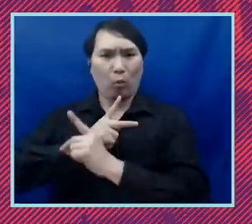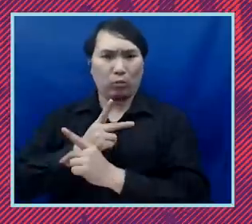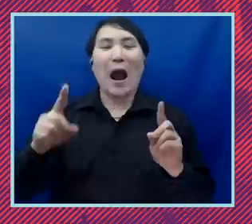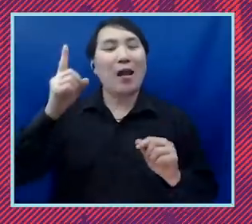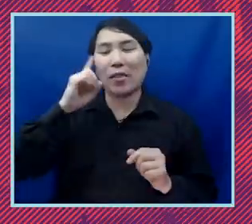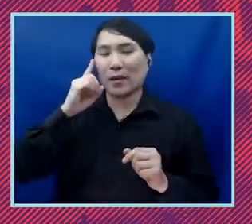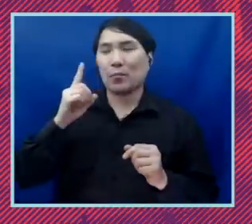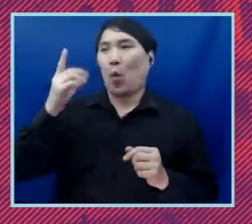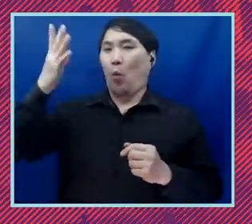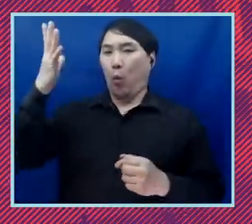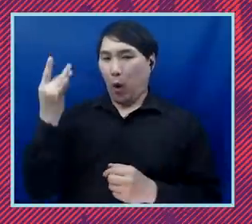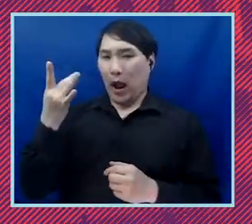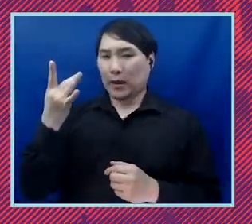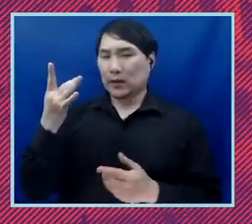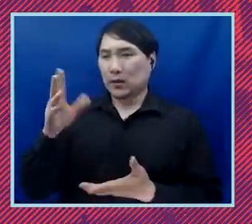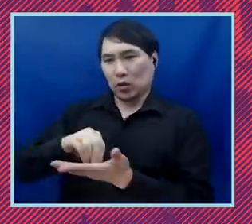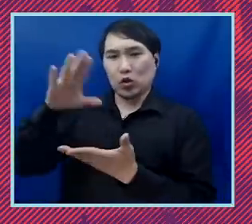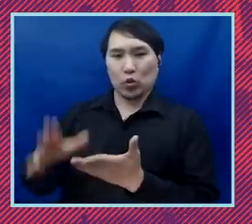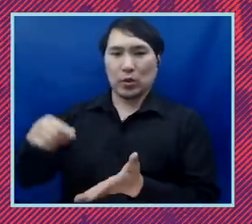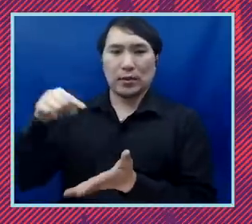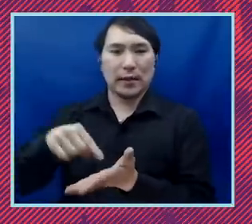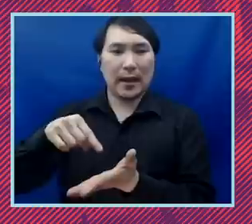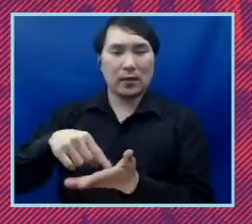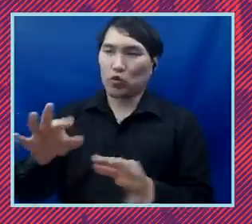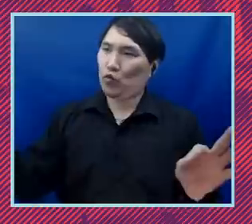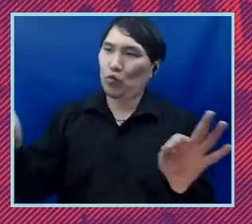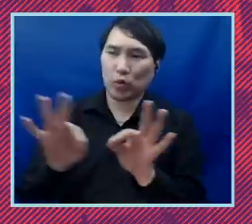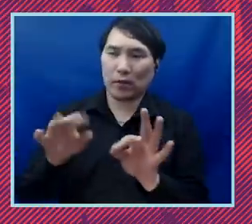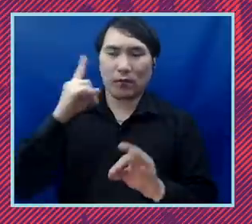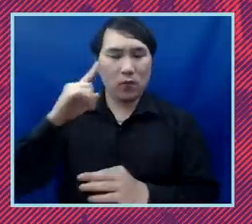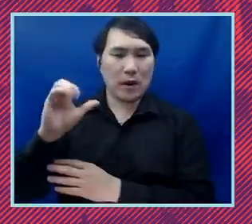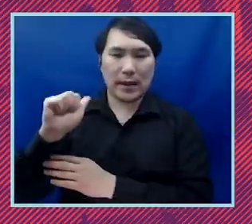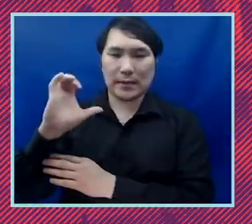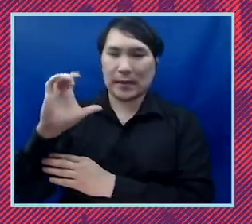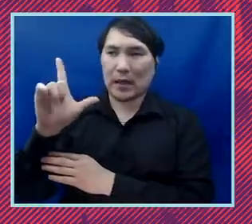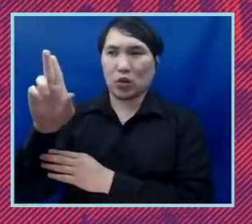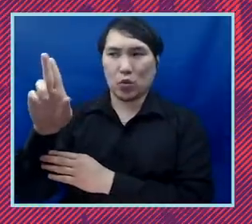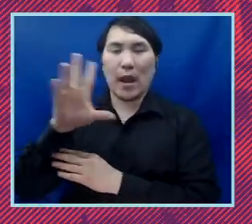why student debt is is critically important to the aclu and to the systemic equality agenda